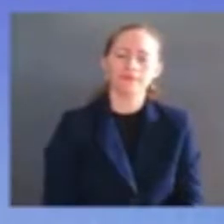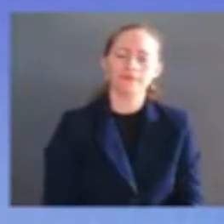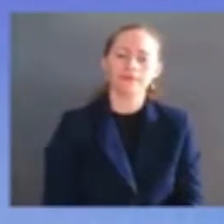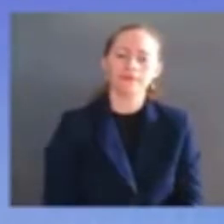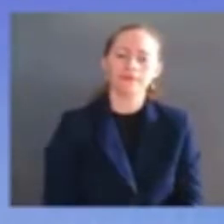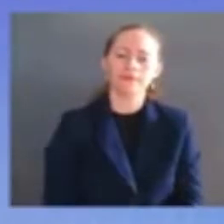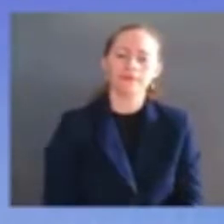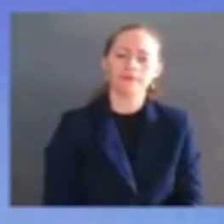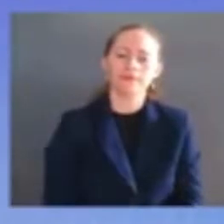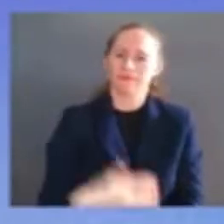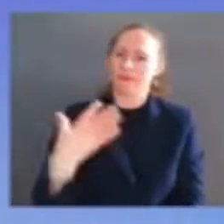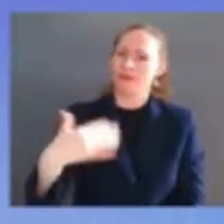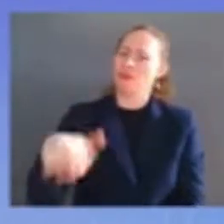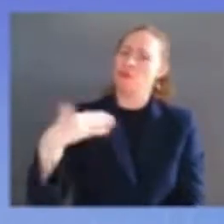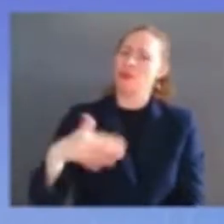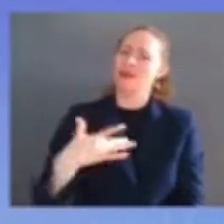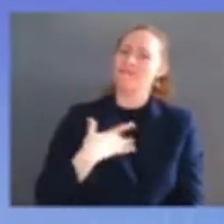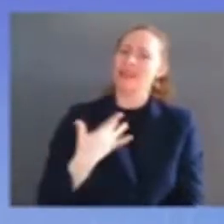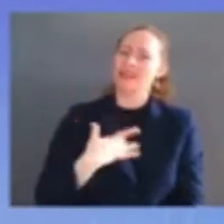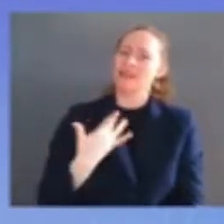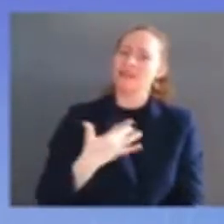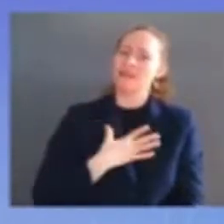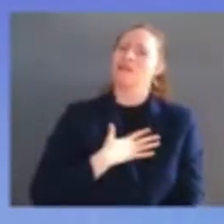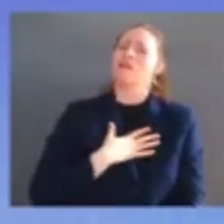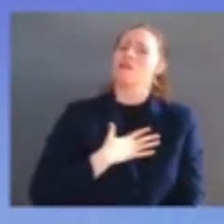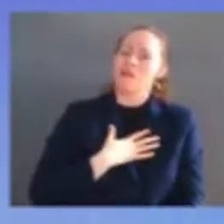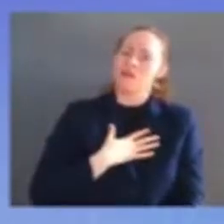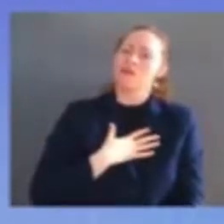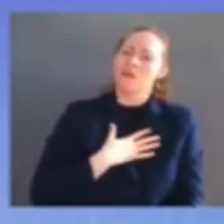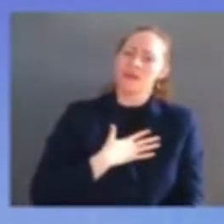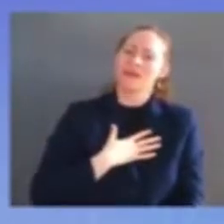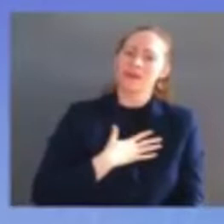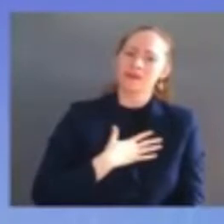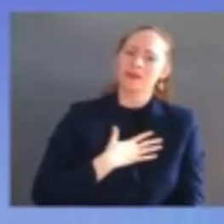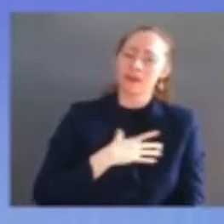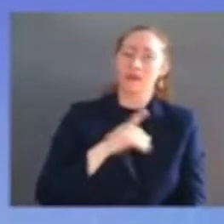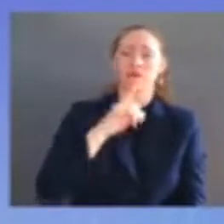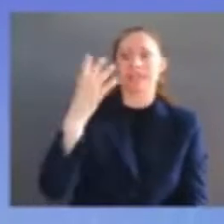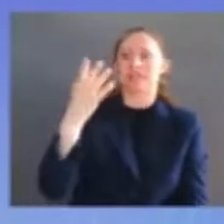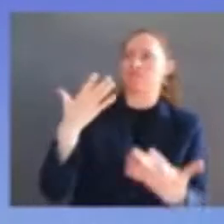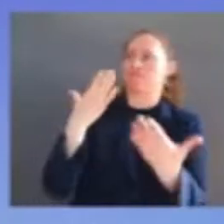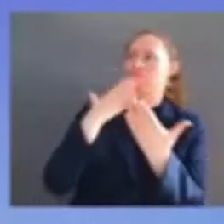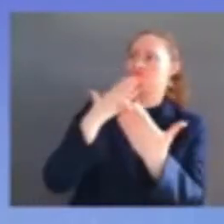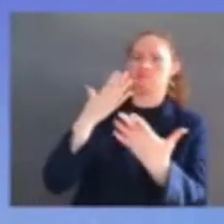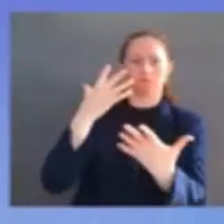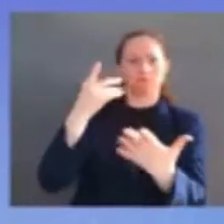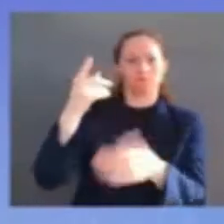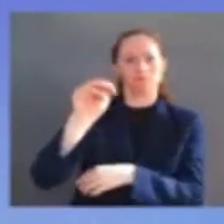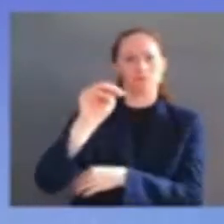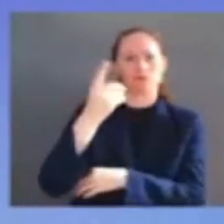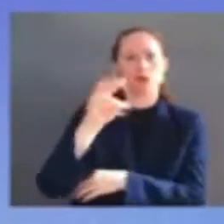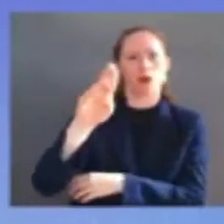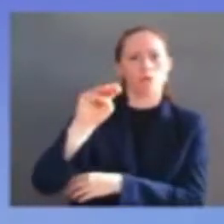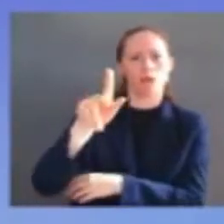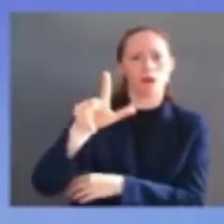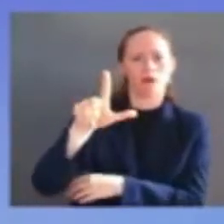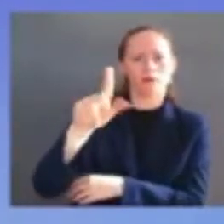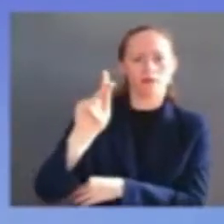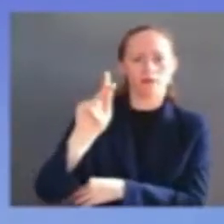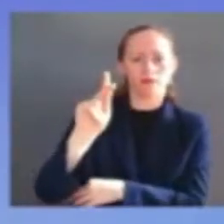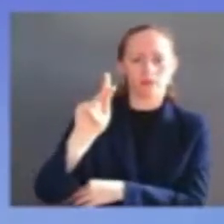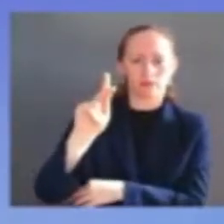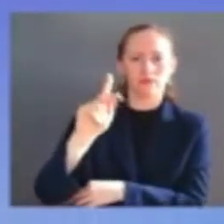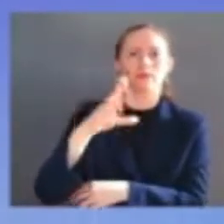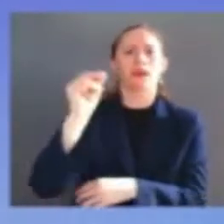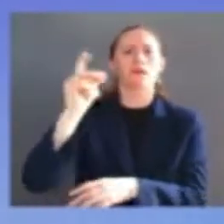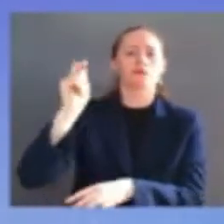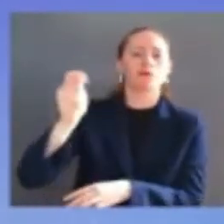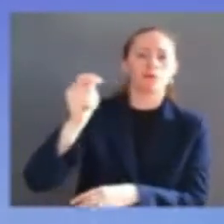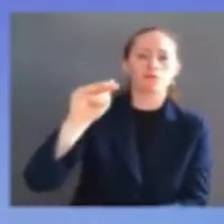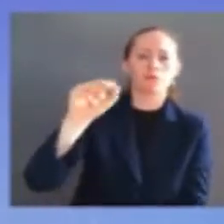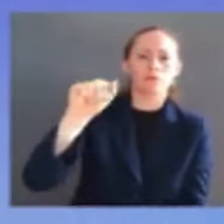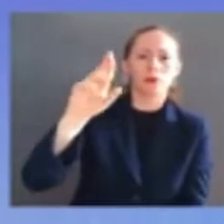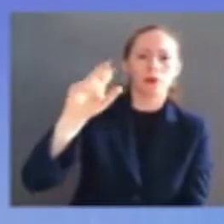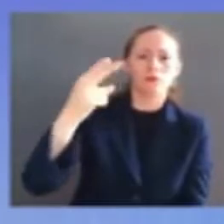luther king jr justice thurgood marshall and my personal heroine judge constance baker motley